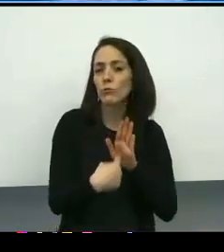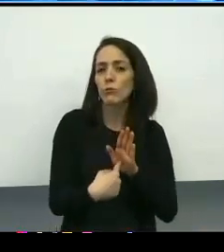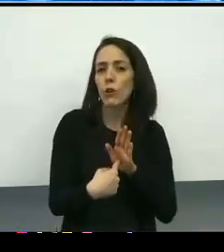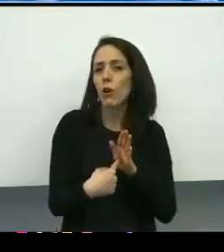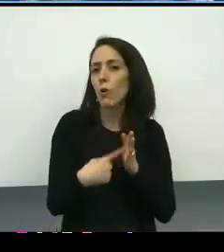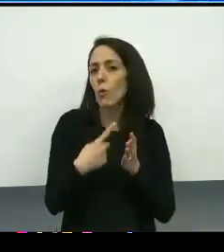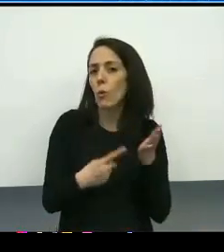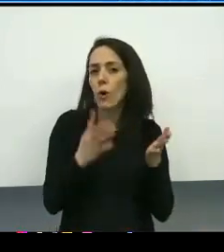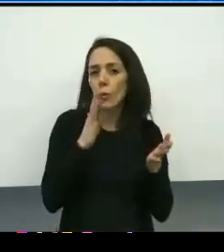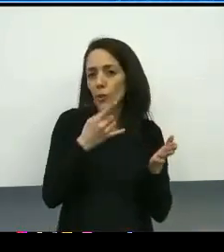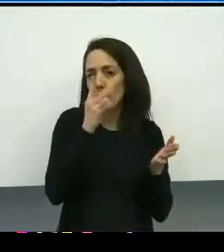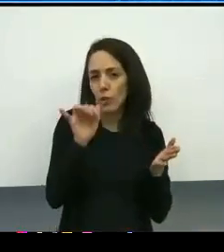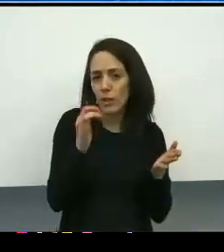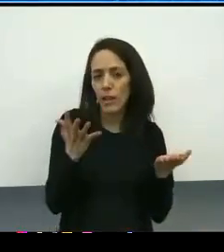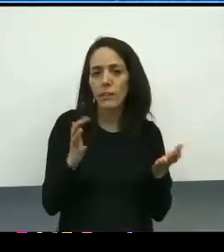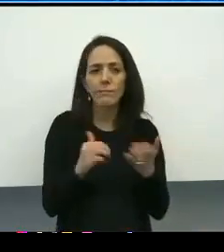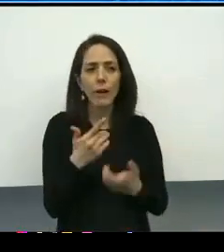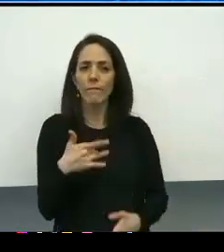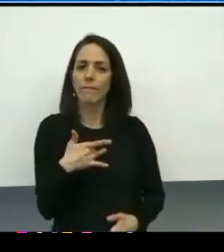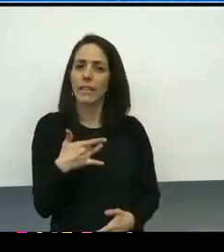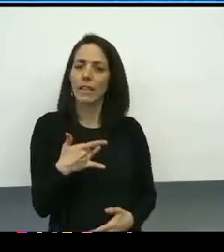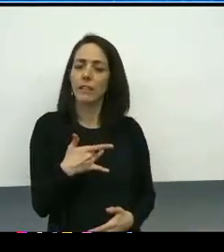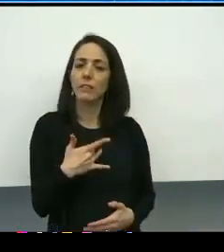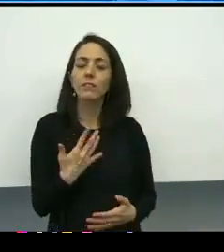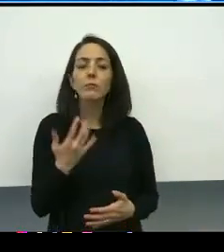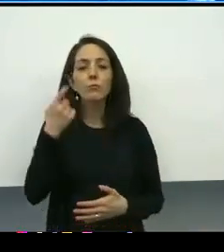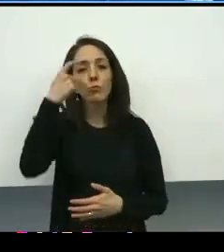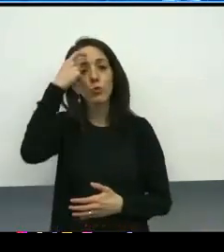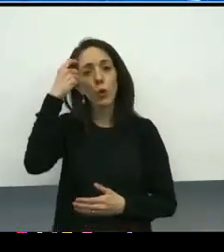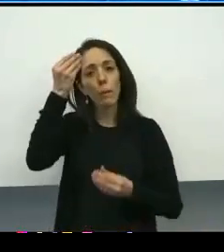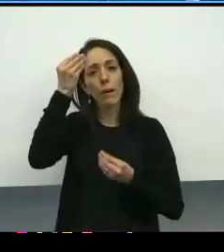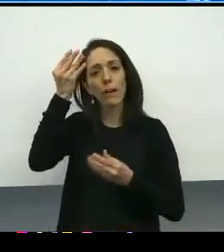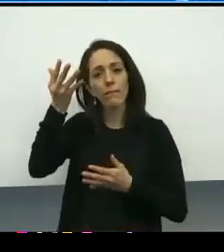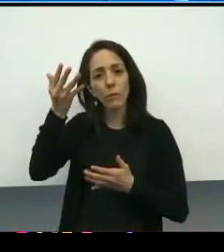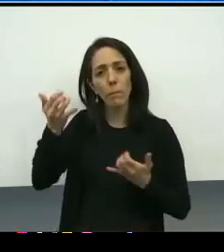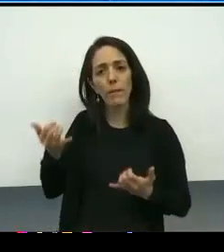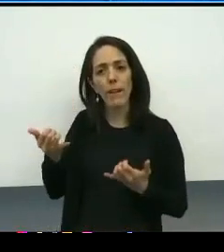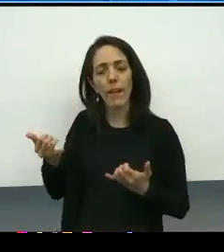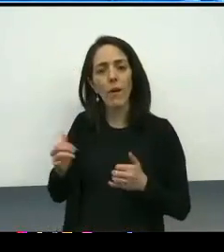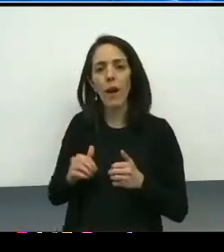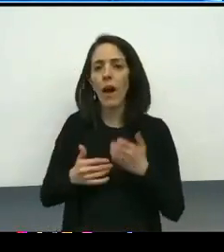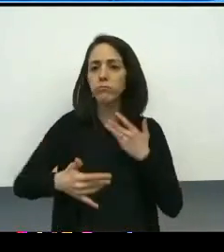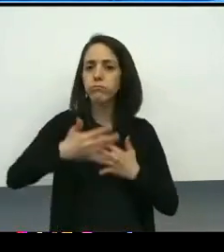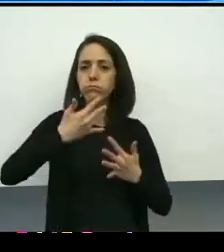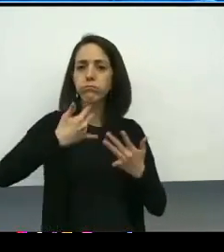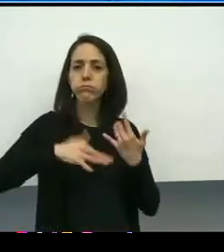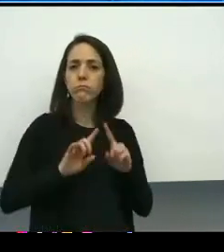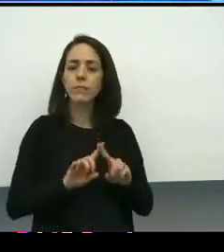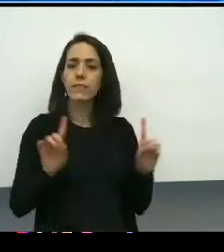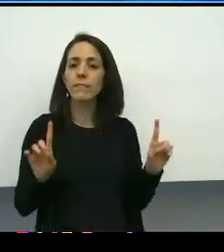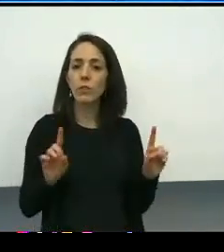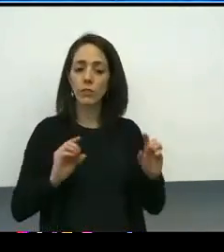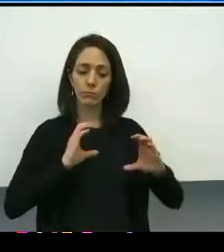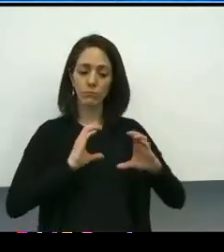what it felt like to be trauma-informed. We also know that communication is the name of the game, communication, communication, to communicate